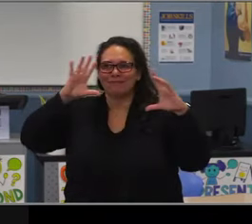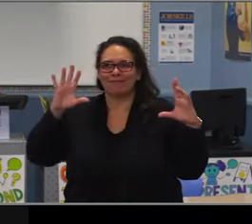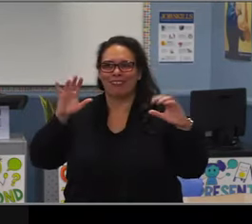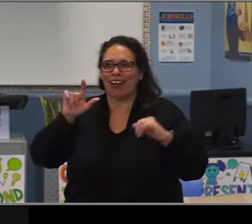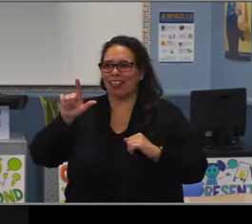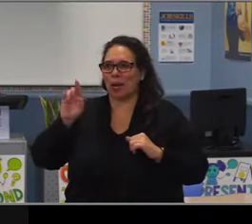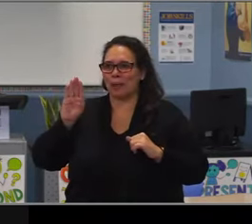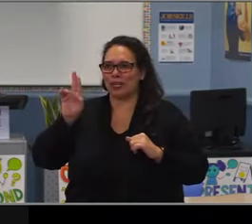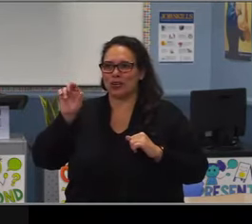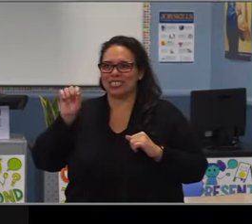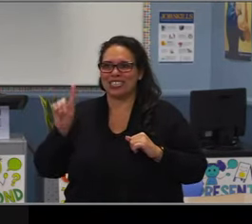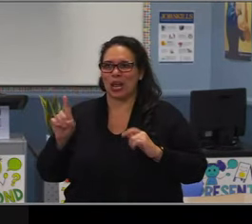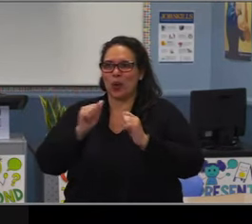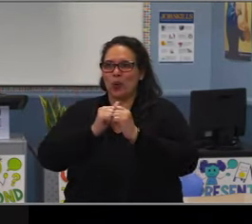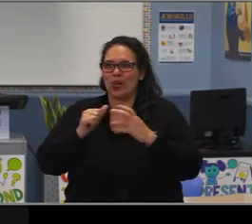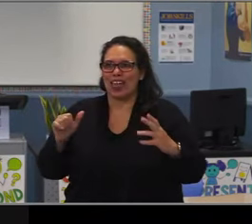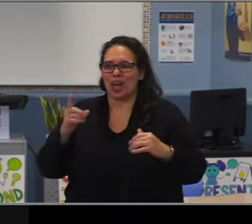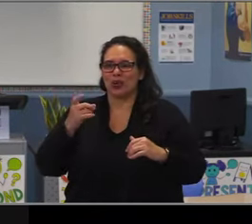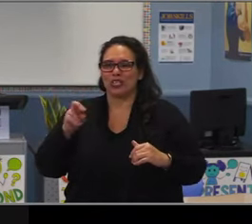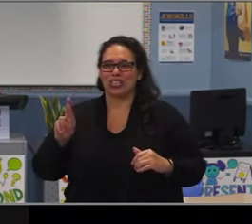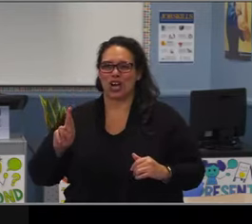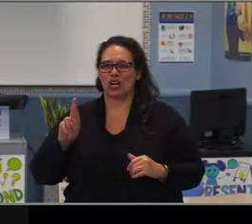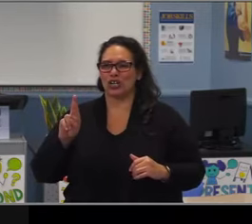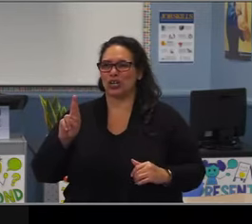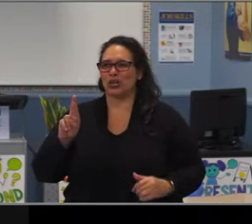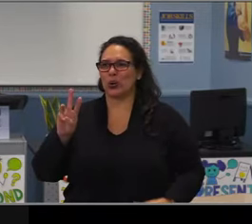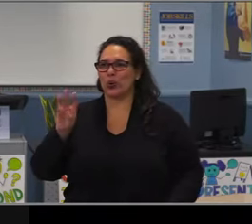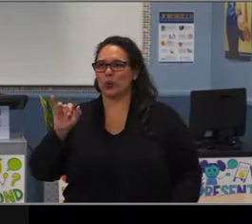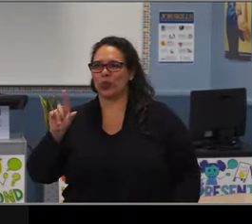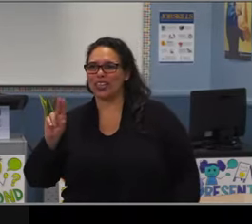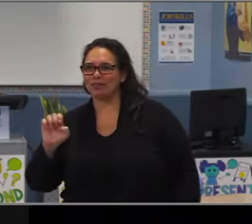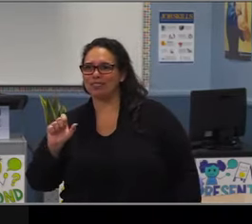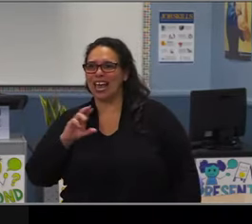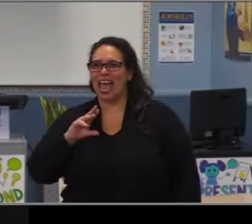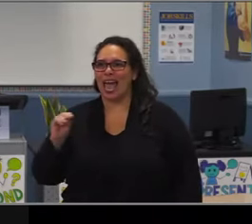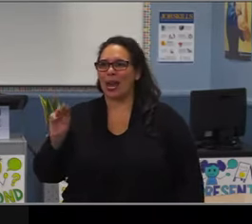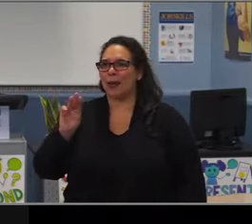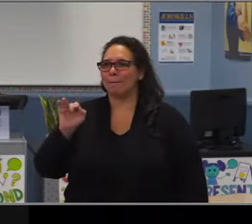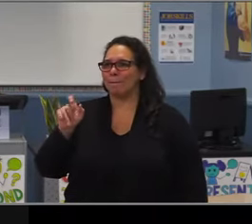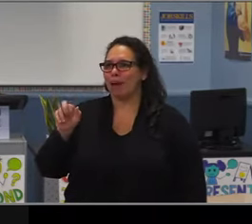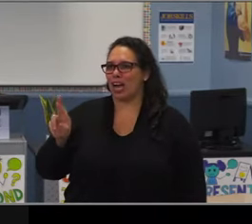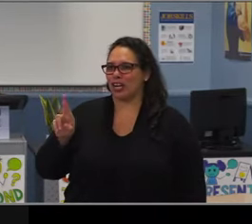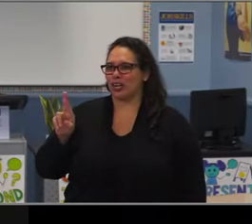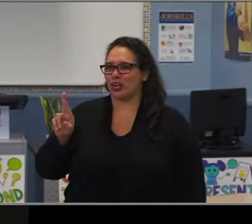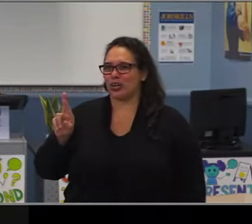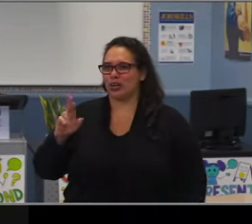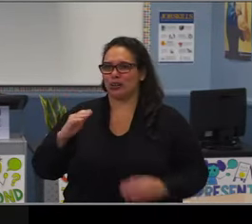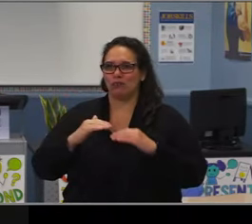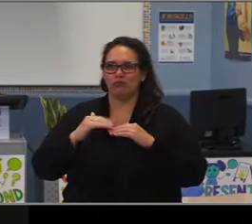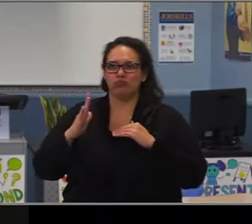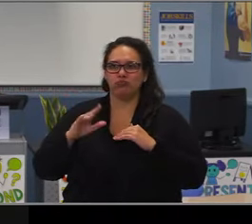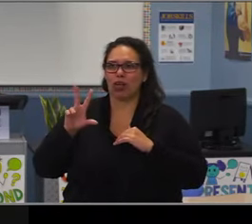we're so grateful for everything that you've given to us. Thank you. I wanna thank you for being a mentor for me.